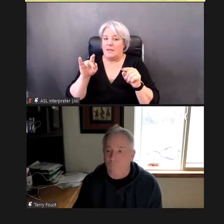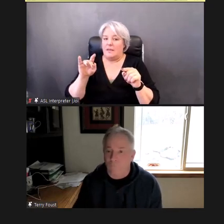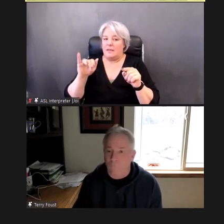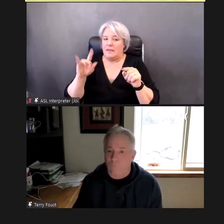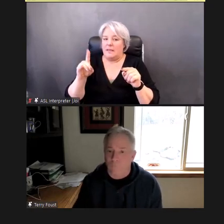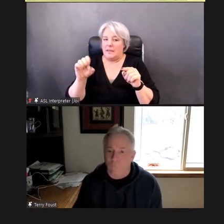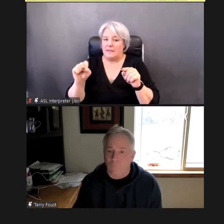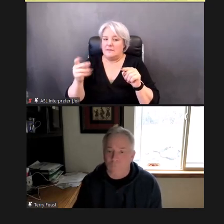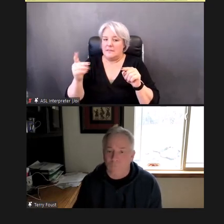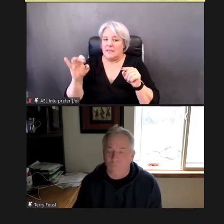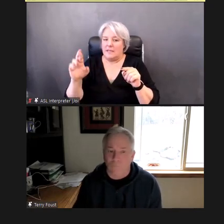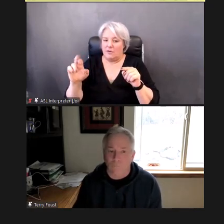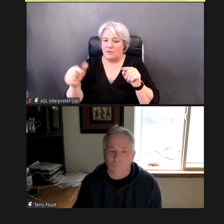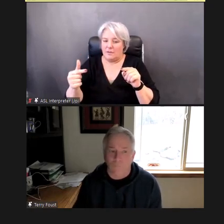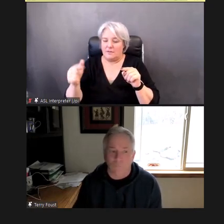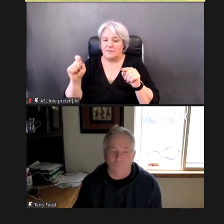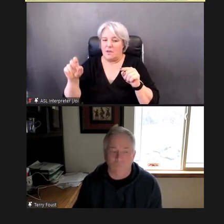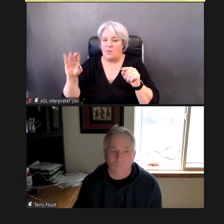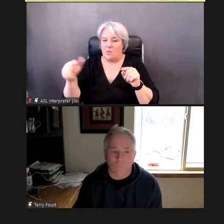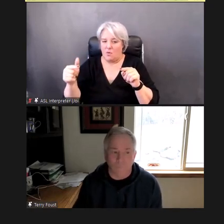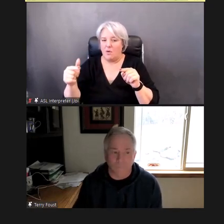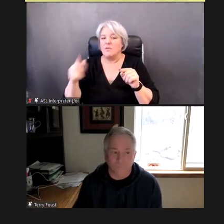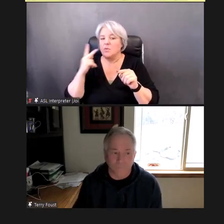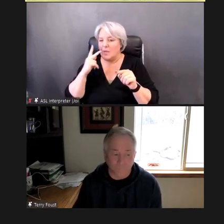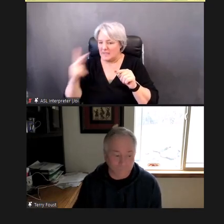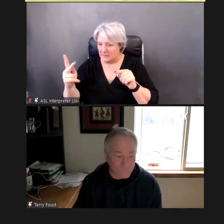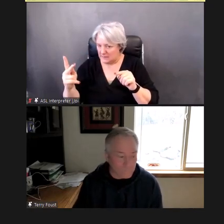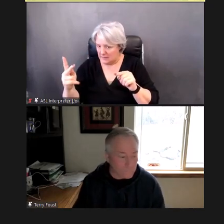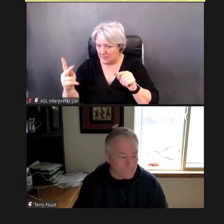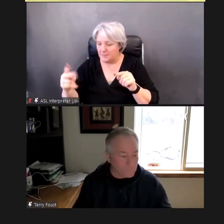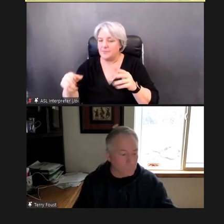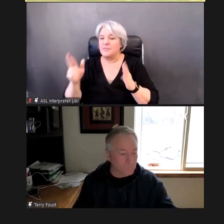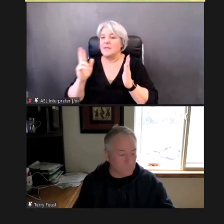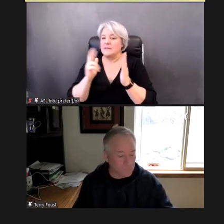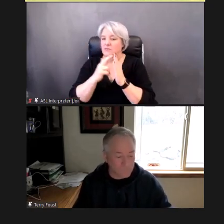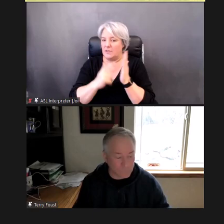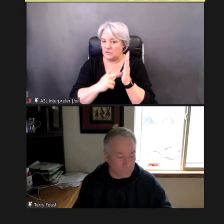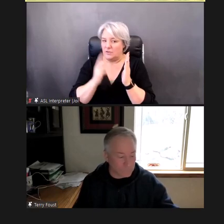that, and if you're really needing information, that's basic, starting from the beginning --